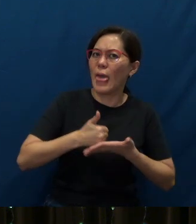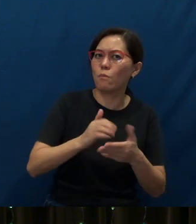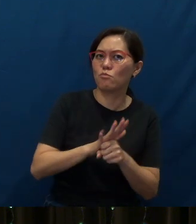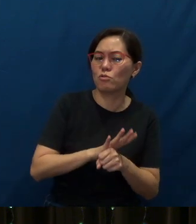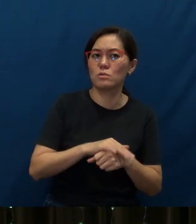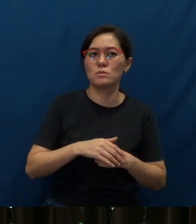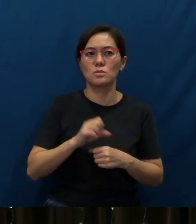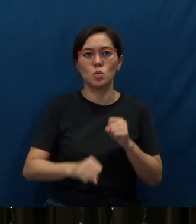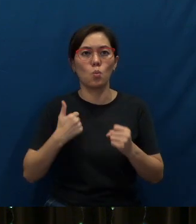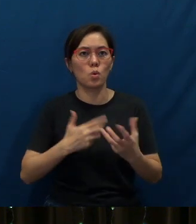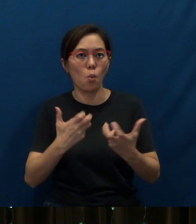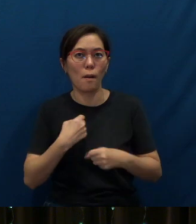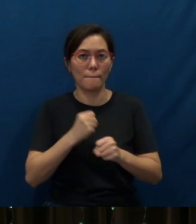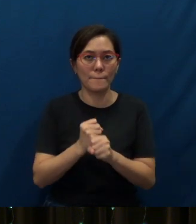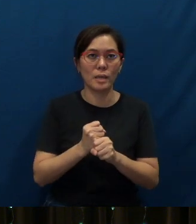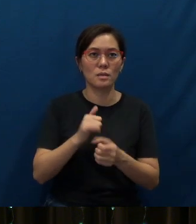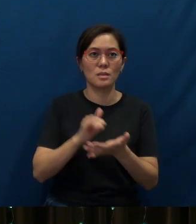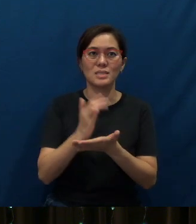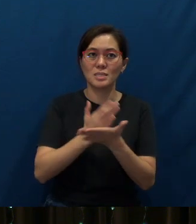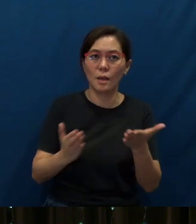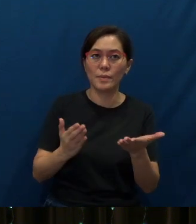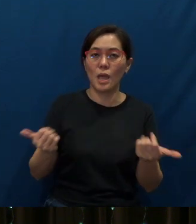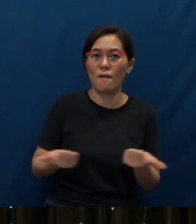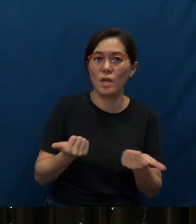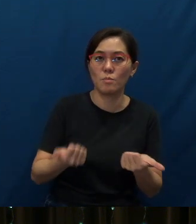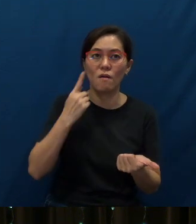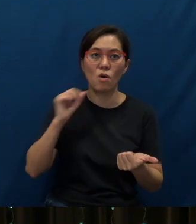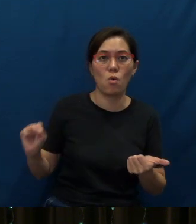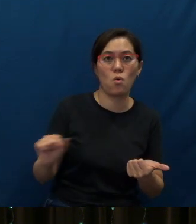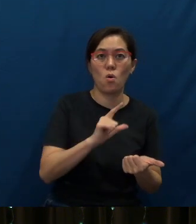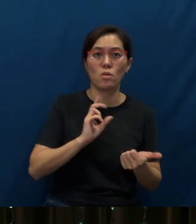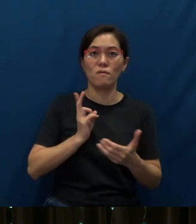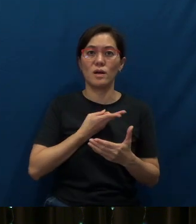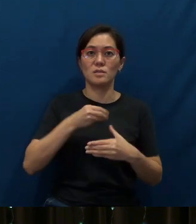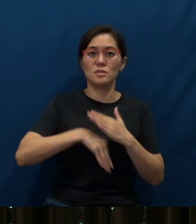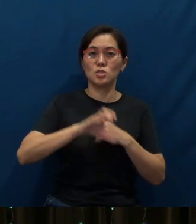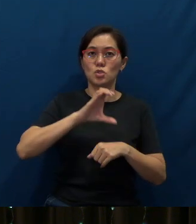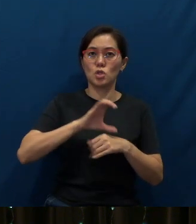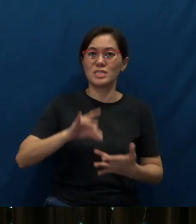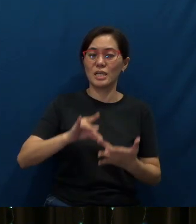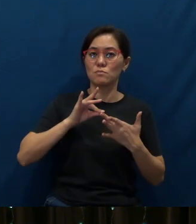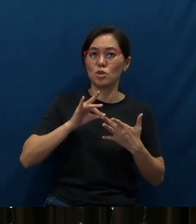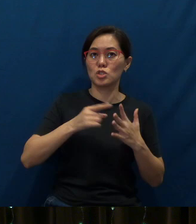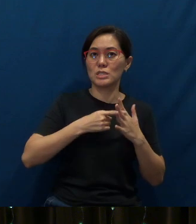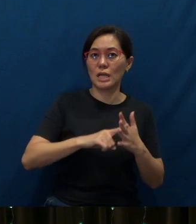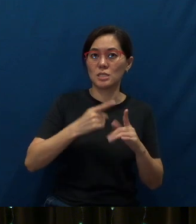So we want to make it something that is available (to) all of us in the church, especially starting from the cell groups.